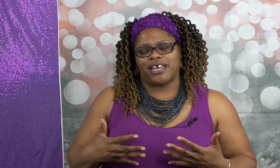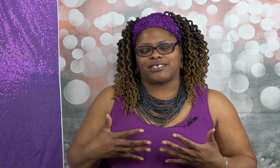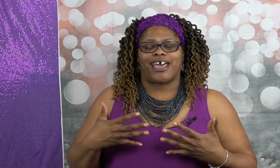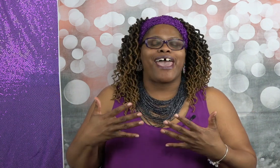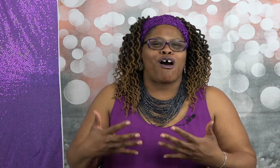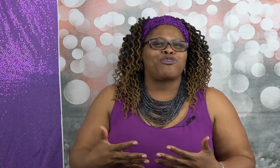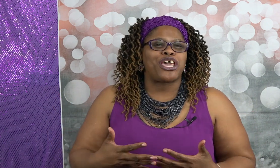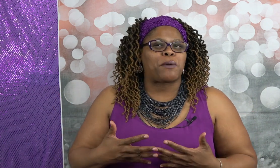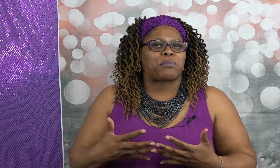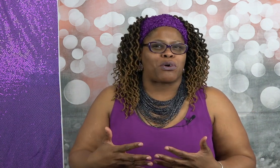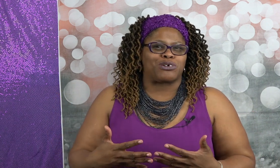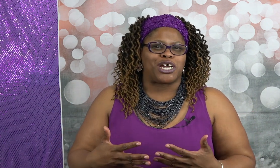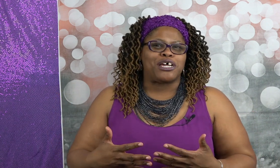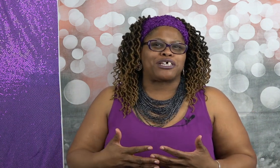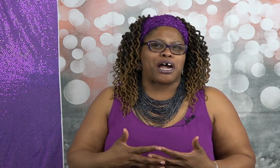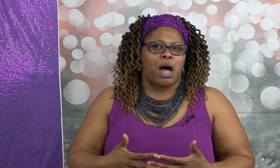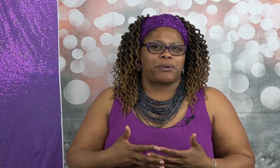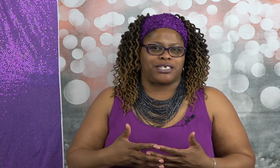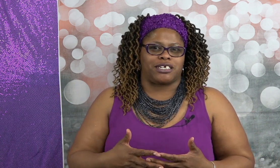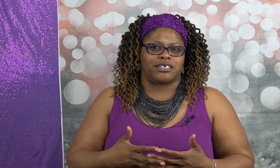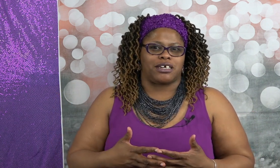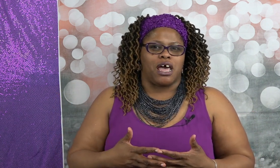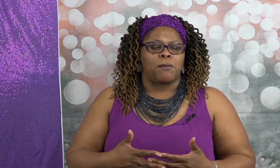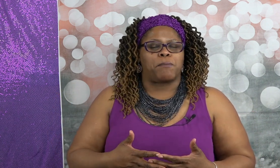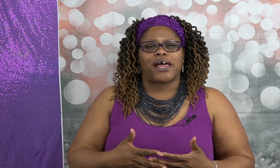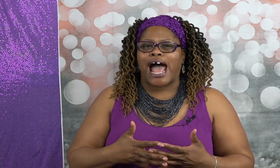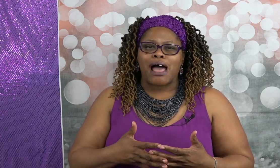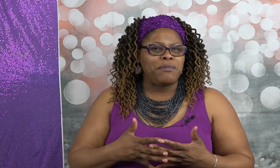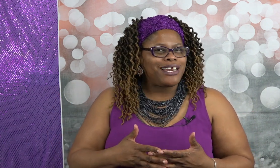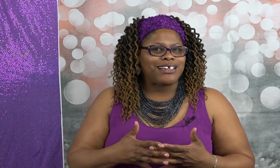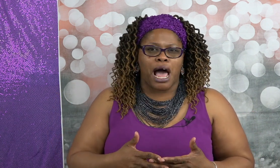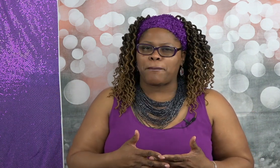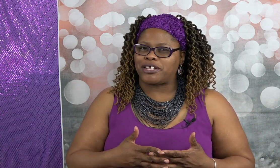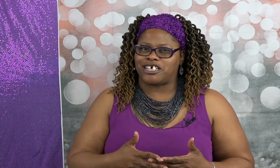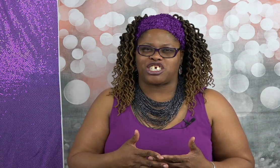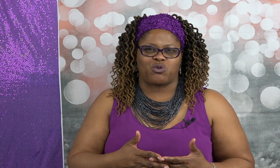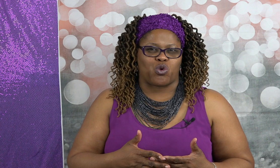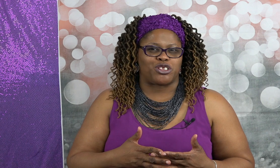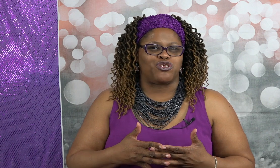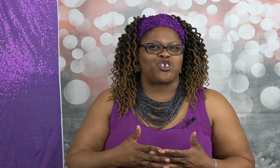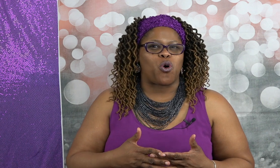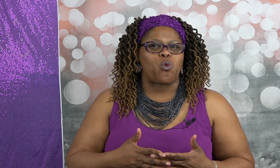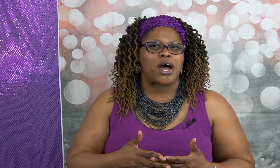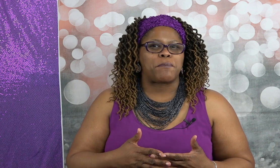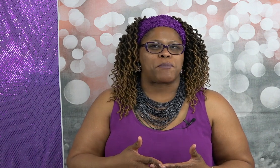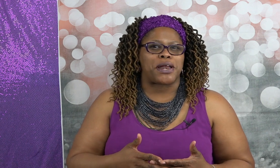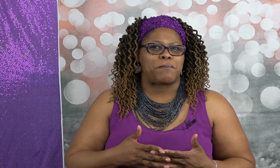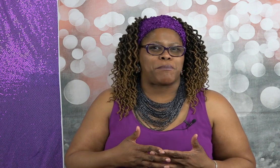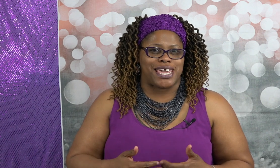is a healthy approach to competition but I'm in competition with no one but me